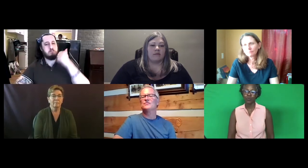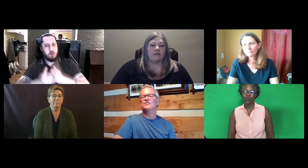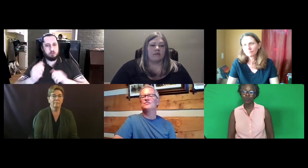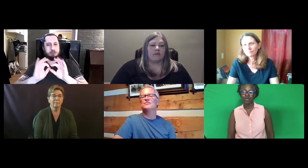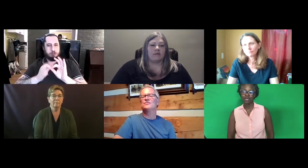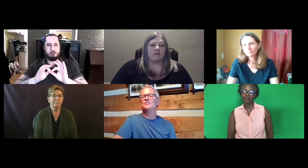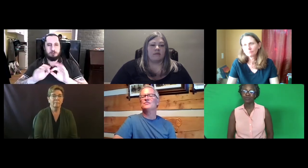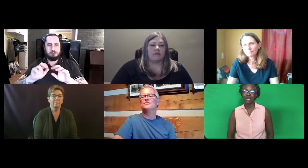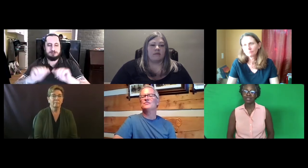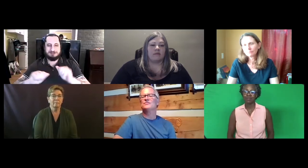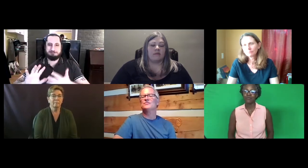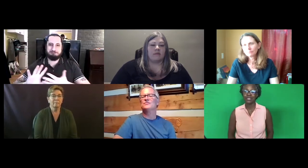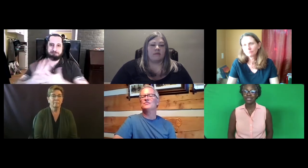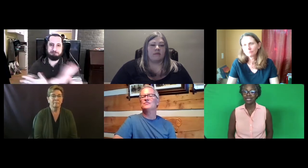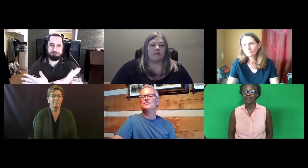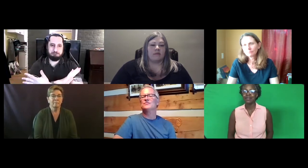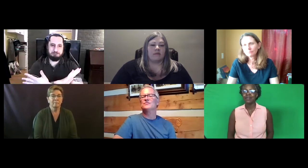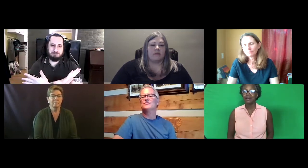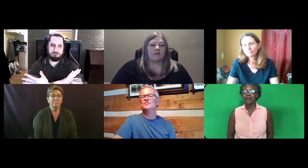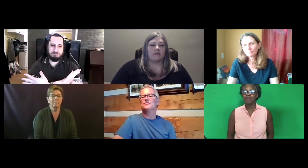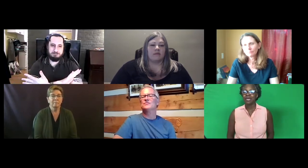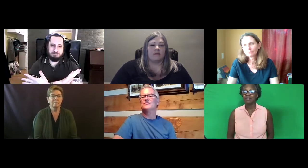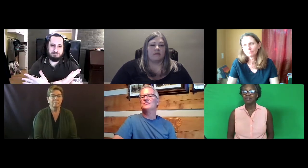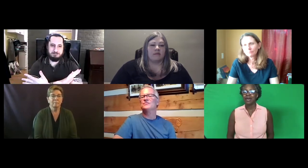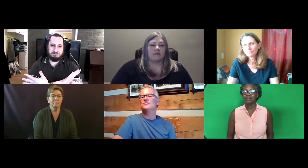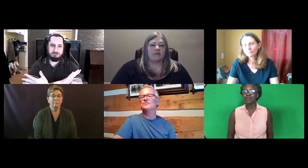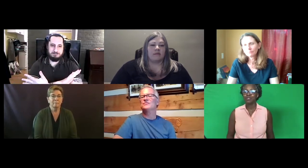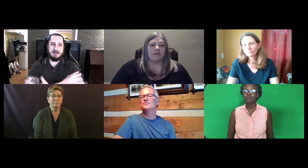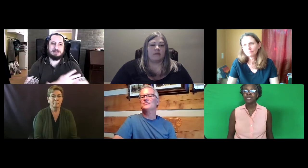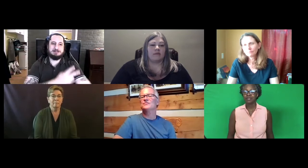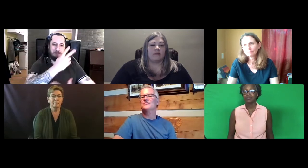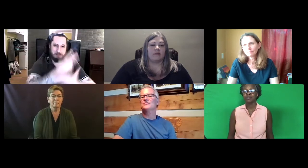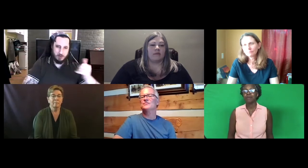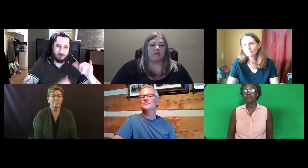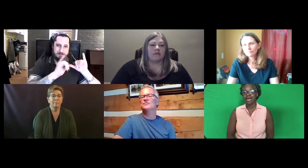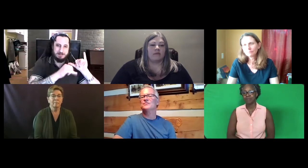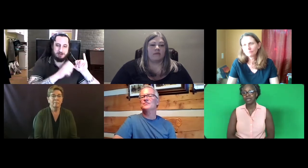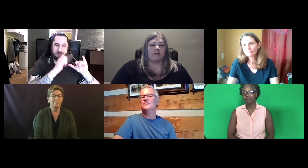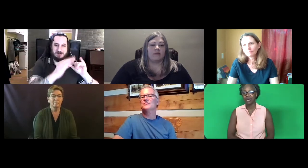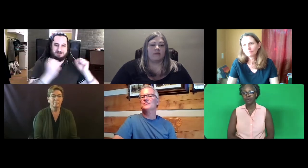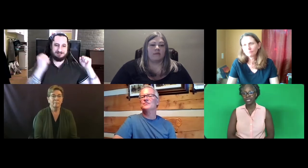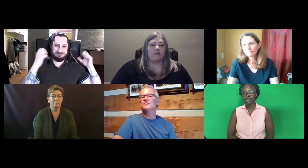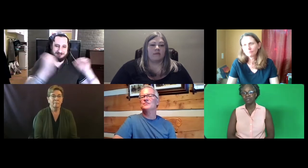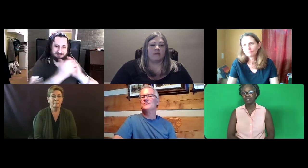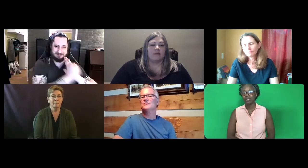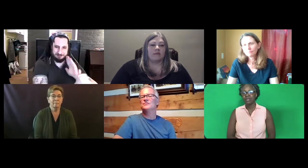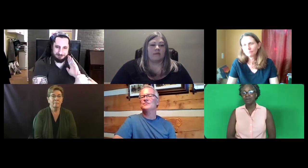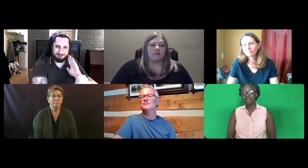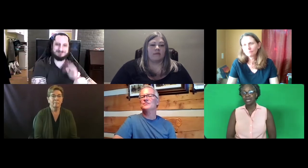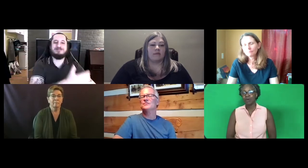We want to make sure there's validity, and their interpreting skills are not masked by their language scales.